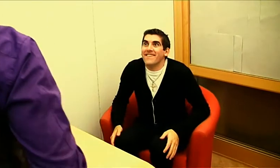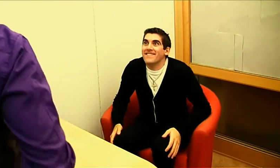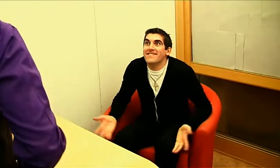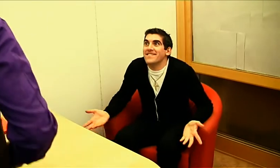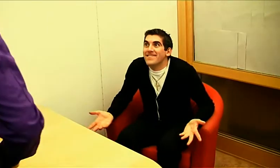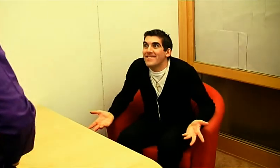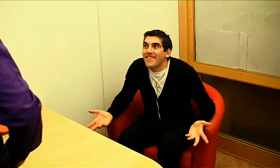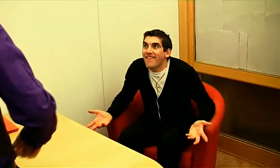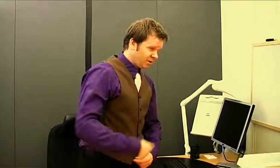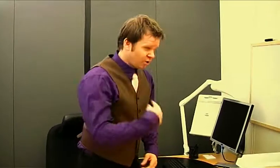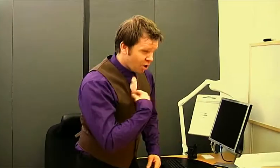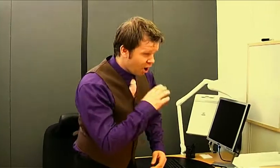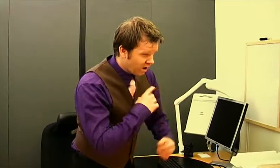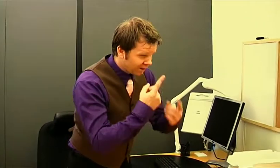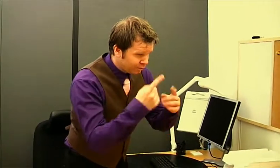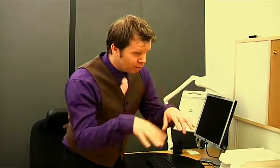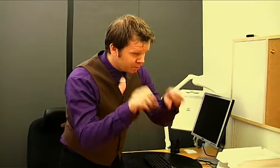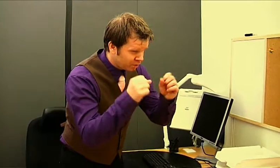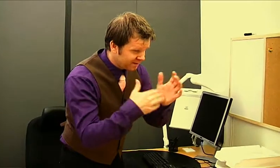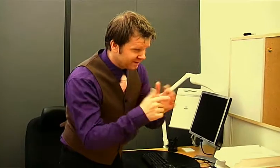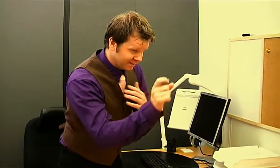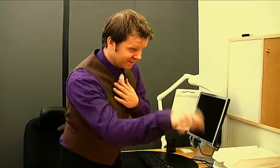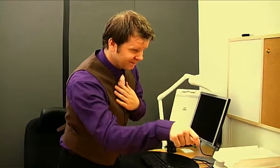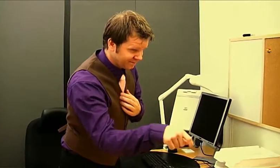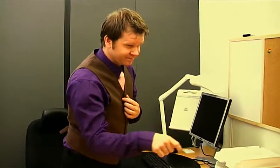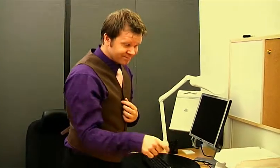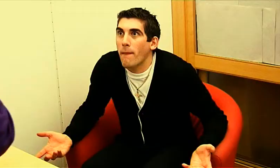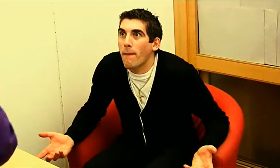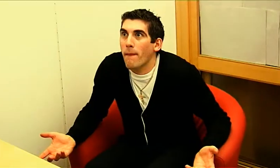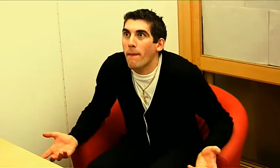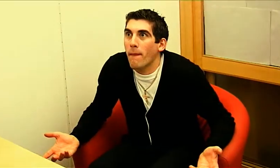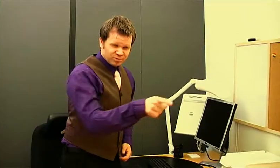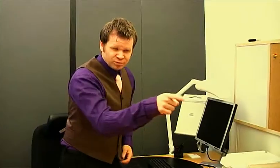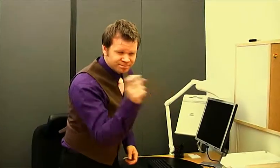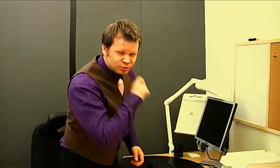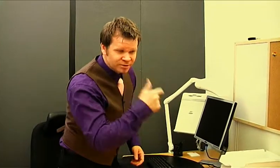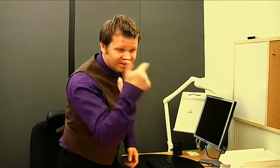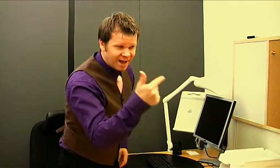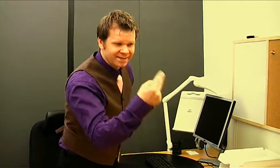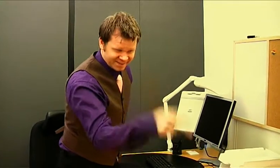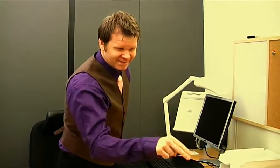What happens? I have a mission for you... something that you can't turn down.